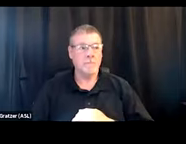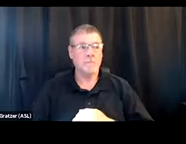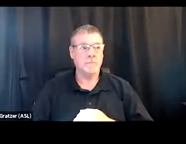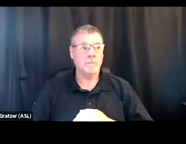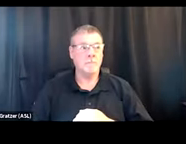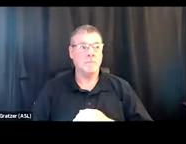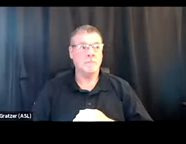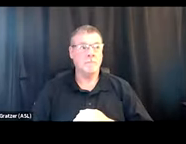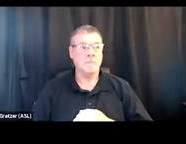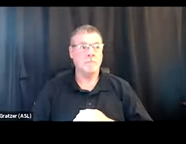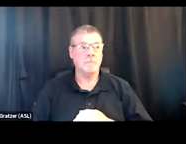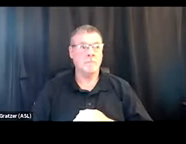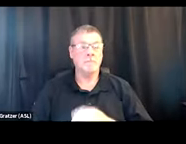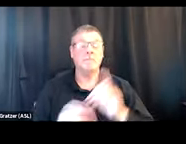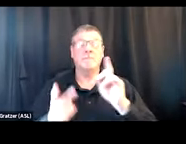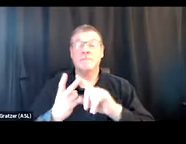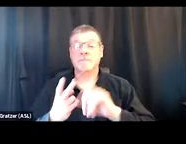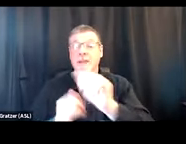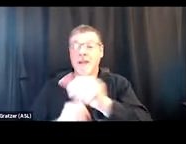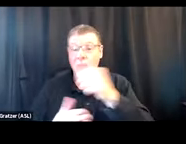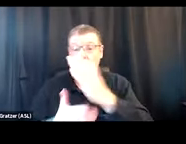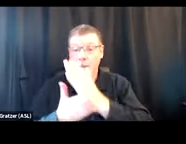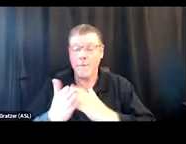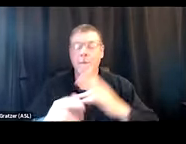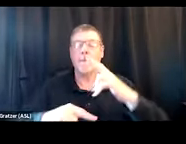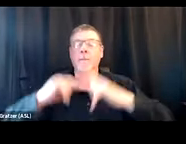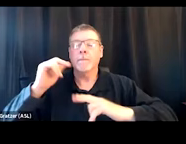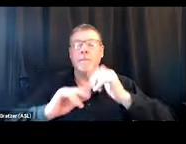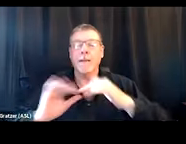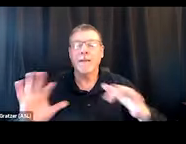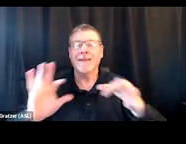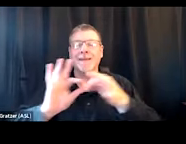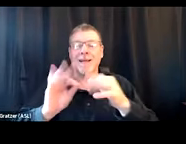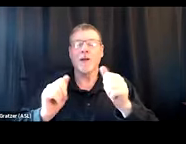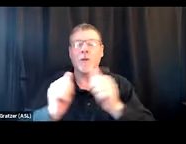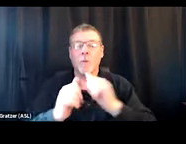I think the other piece to that is making sure you're building connections with the treatment providers in your community.